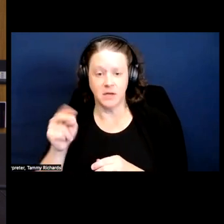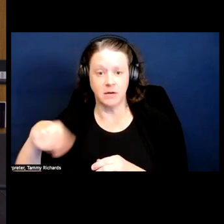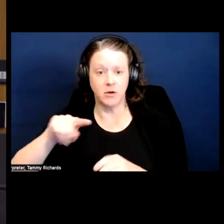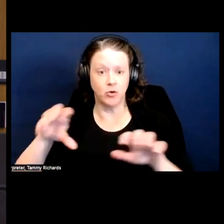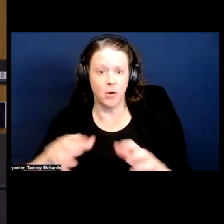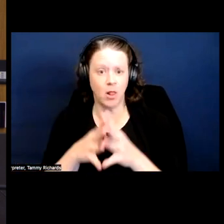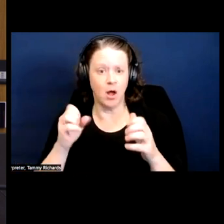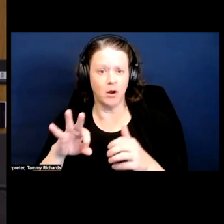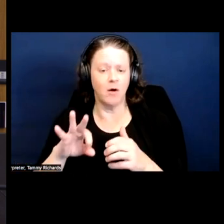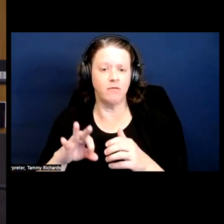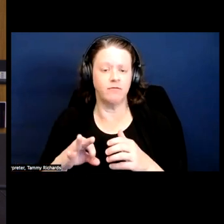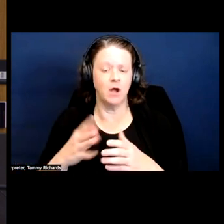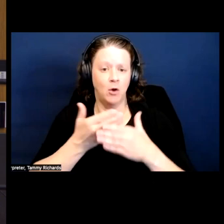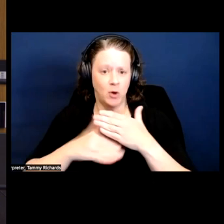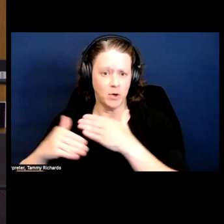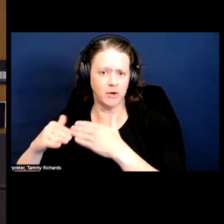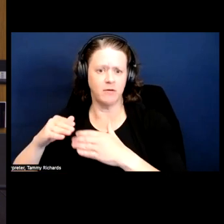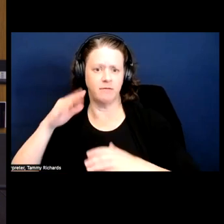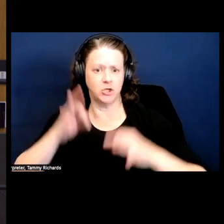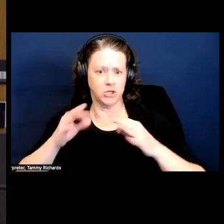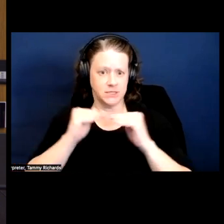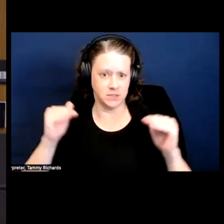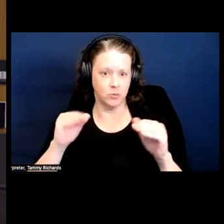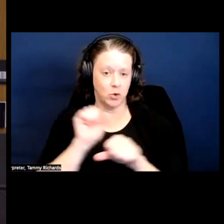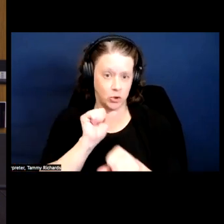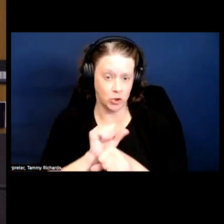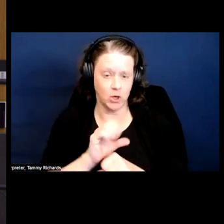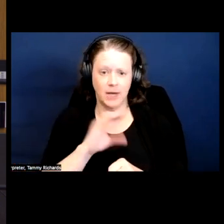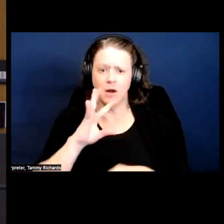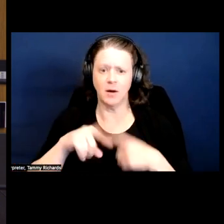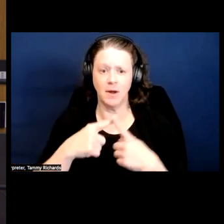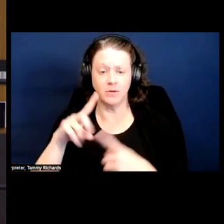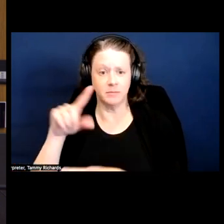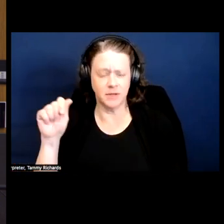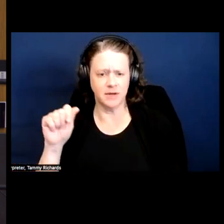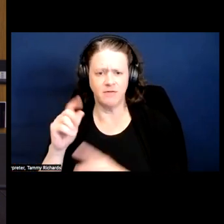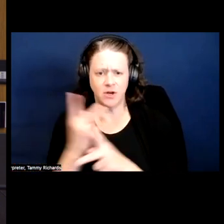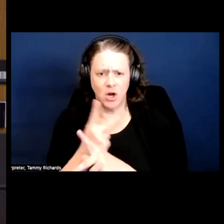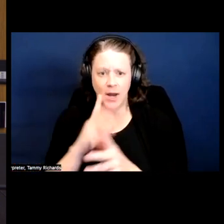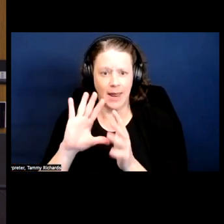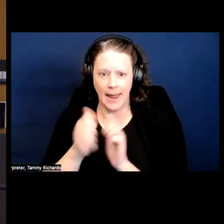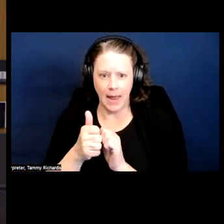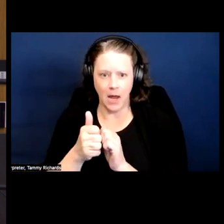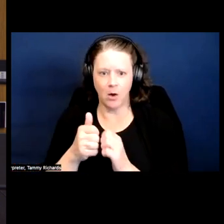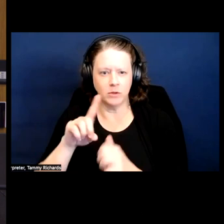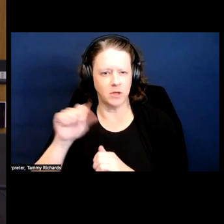about disability, really talking about disability, access to raising children as a disabled person,